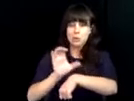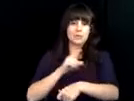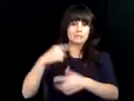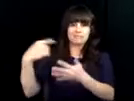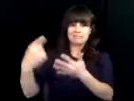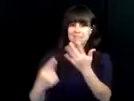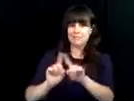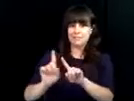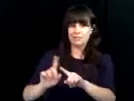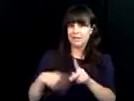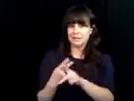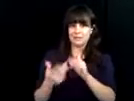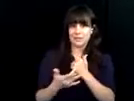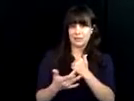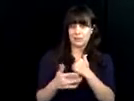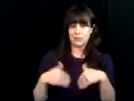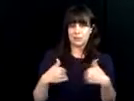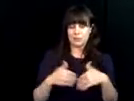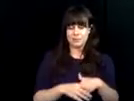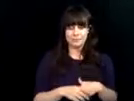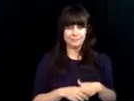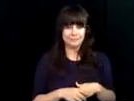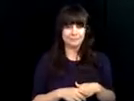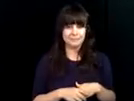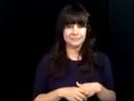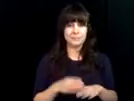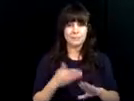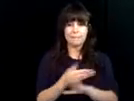Braille writers. Therefore type writers gave way to computers and